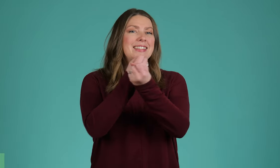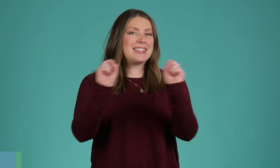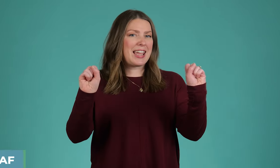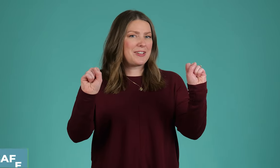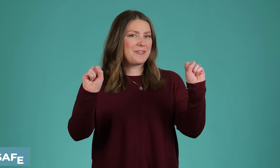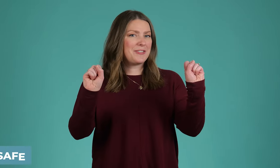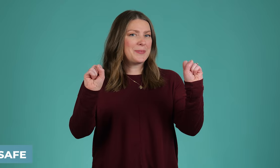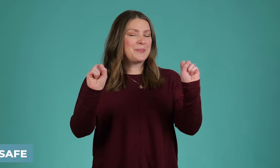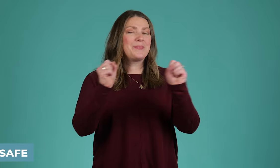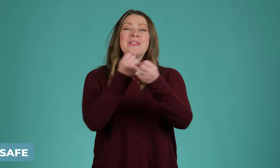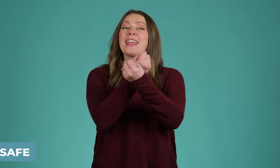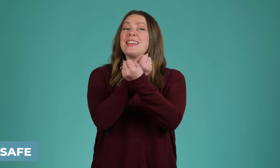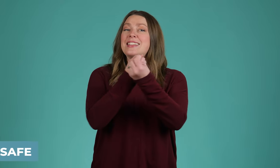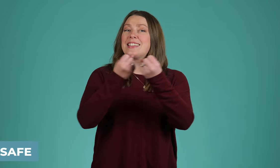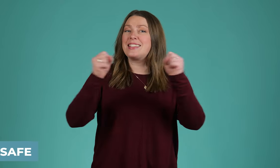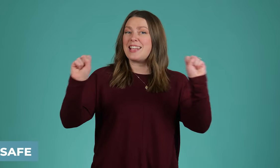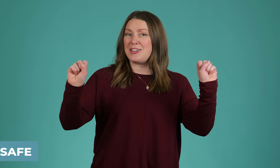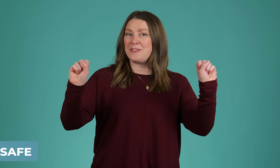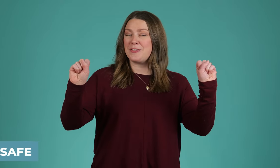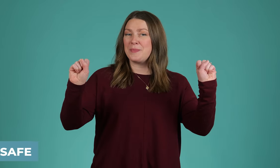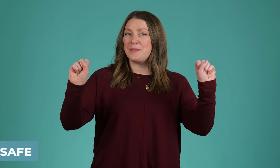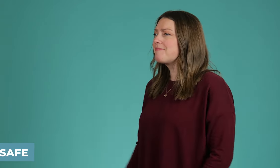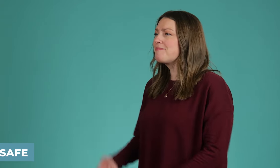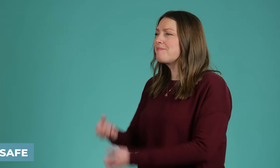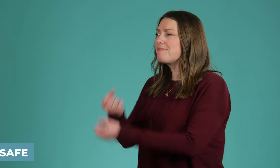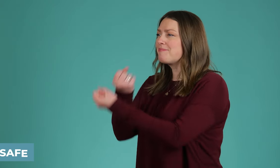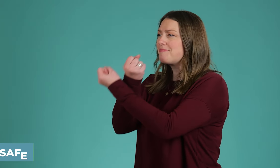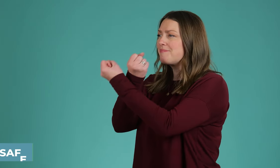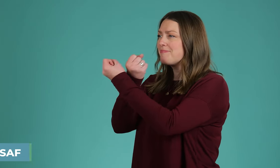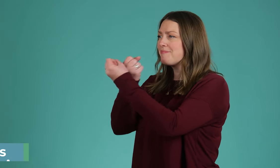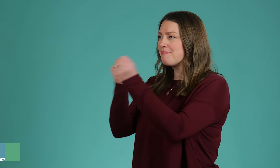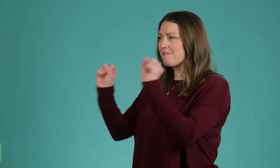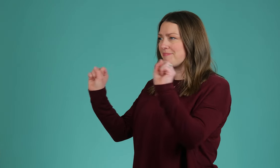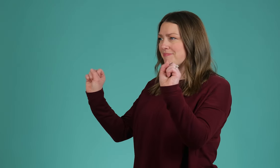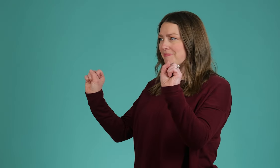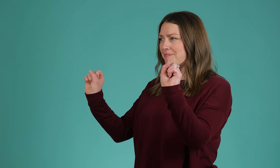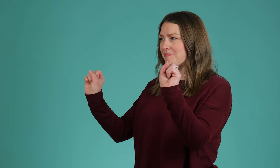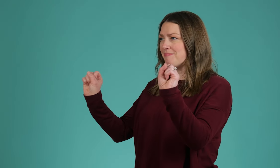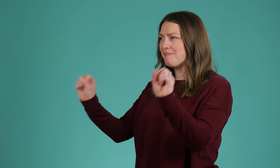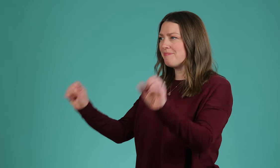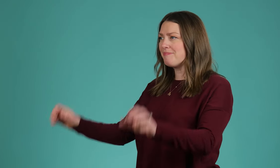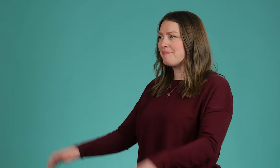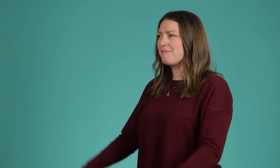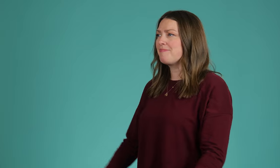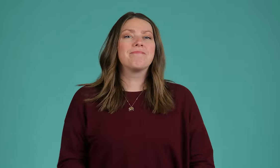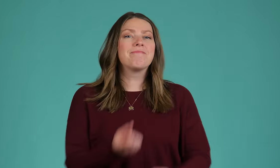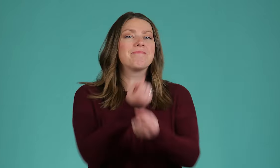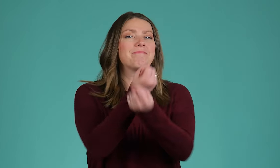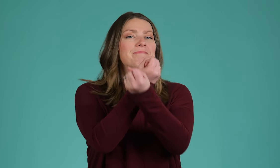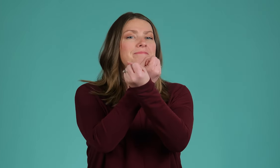safe. Safe. You have S-shaped hands facing in towards yourself,